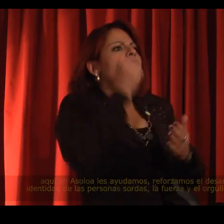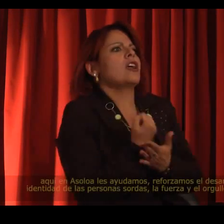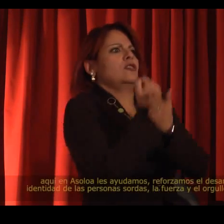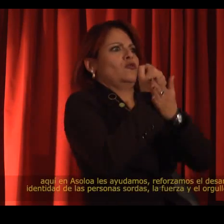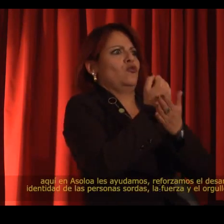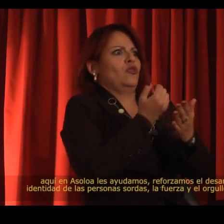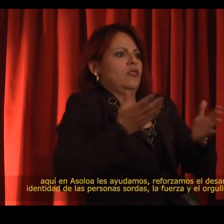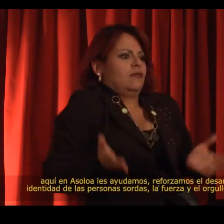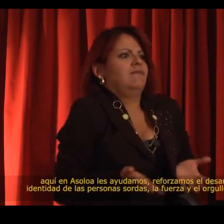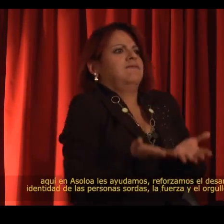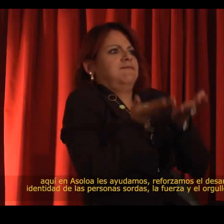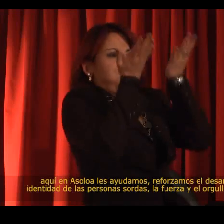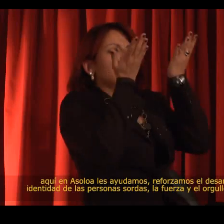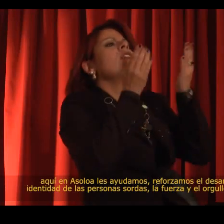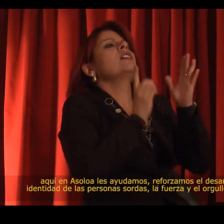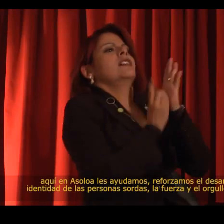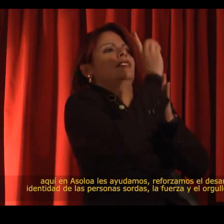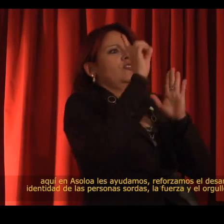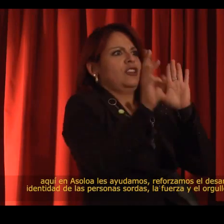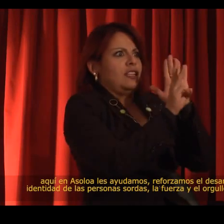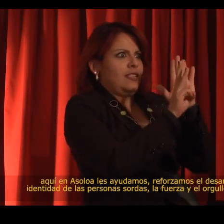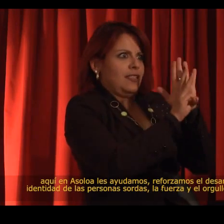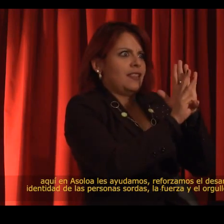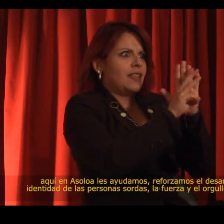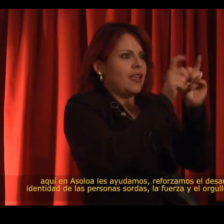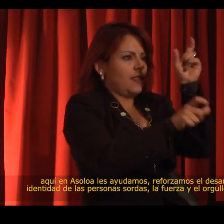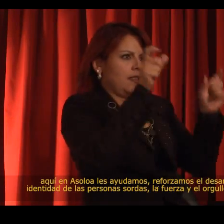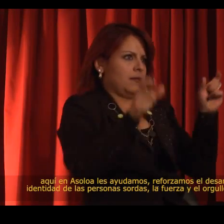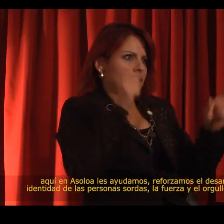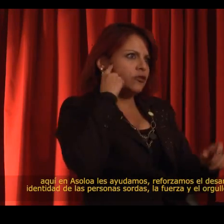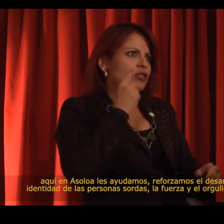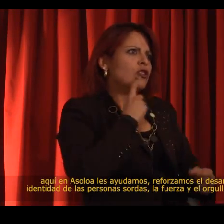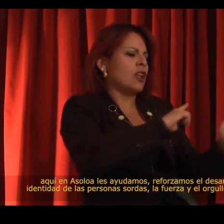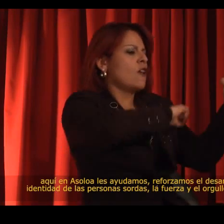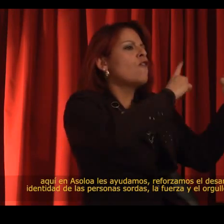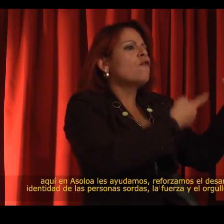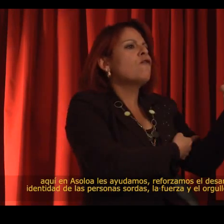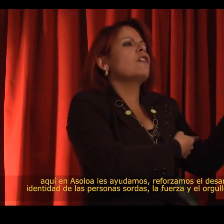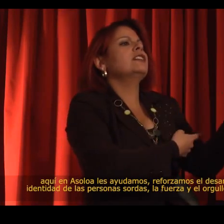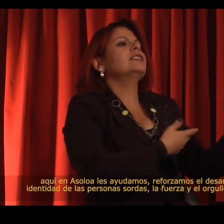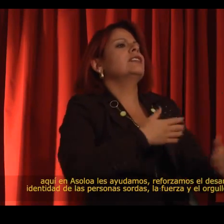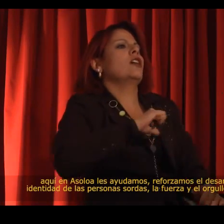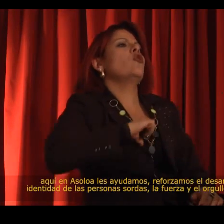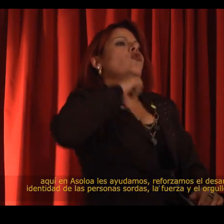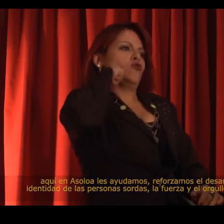Here in ASOLOA, we help people develop a strong sense of self-identity and pride from being deaf.